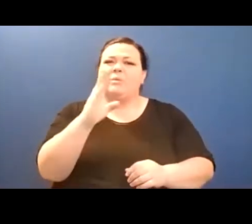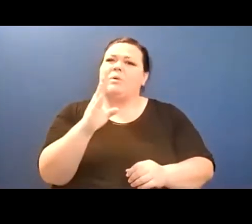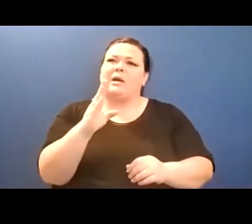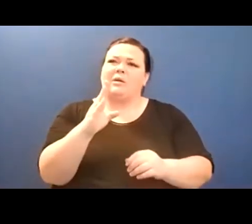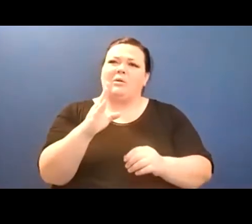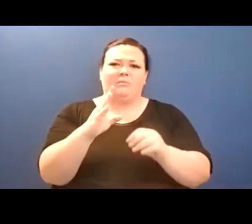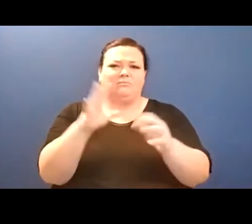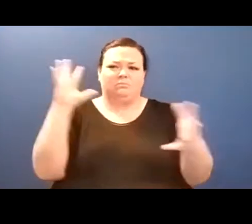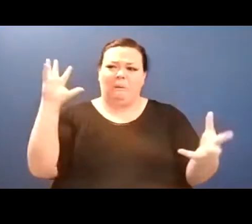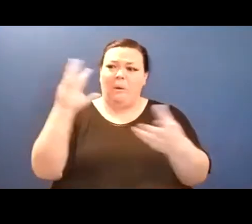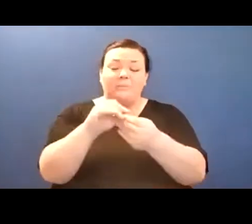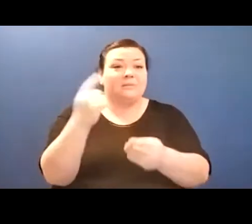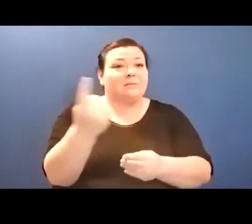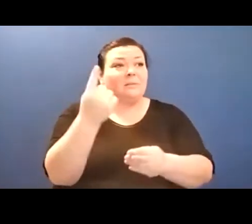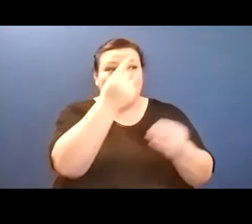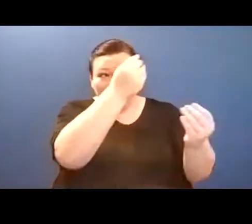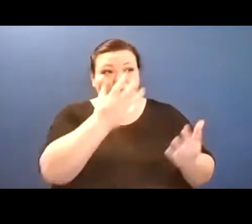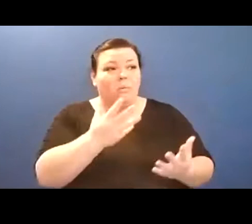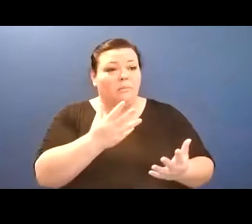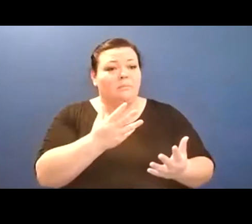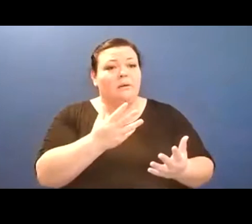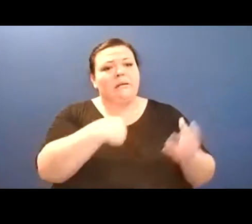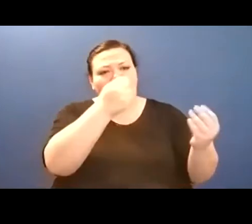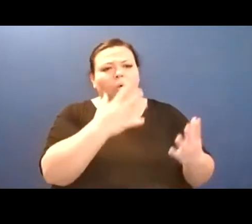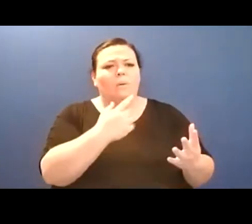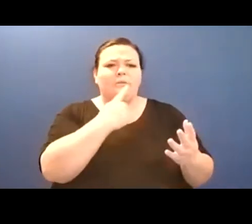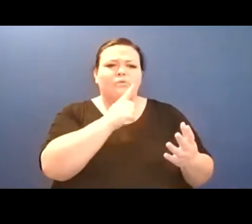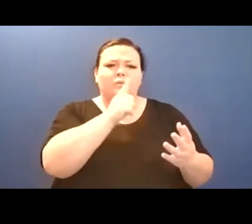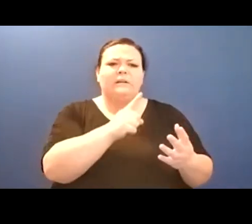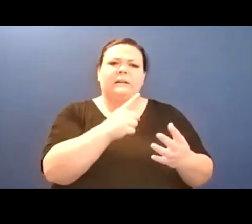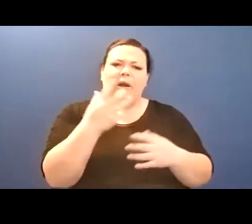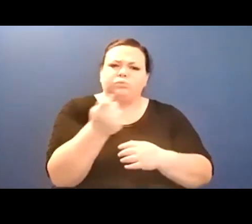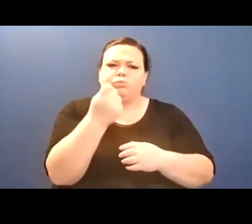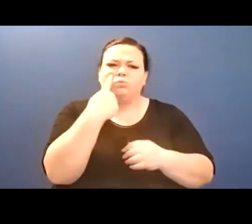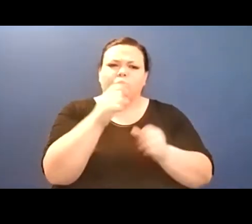beginning./ If we are not capable of company, we can at least/ both touch